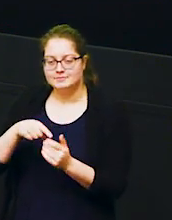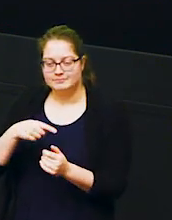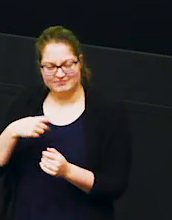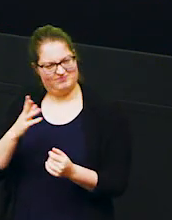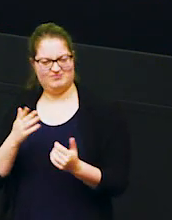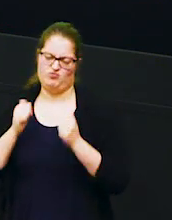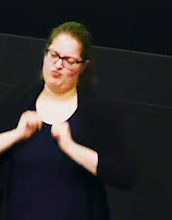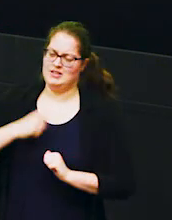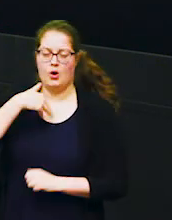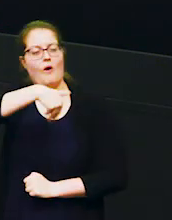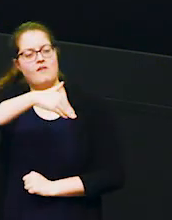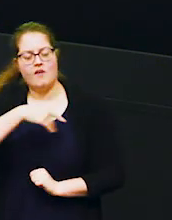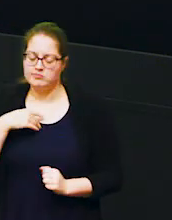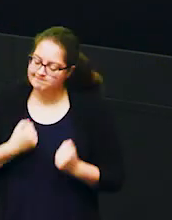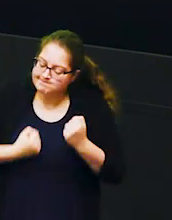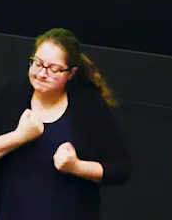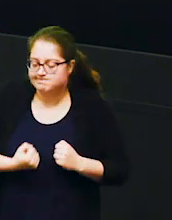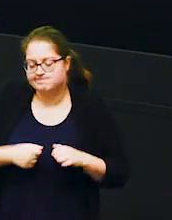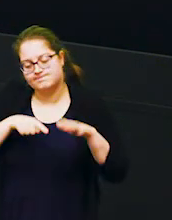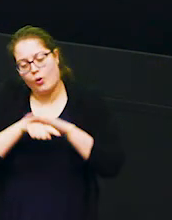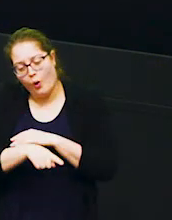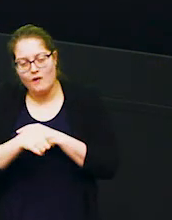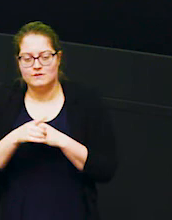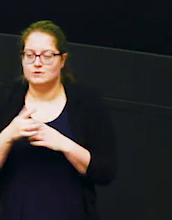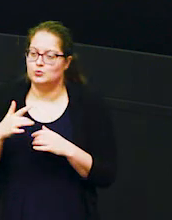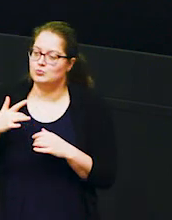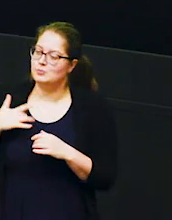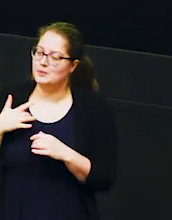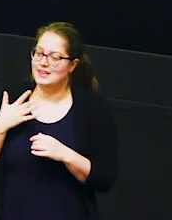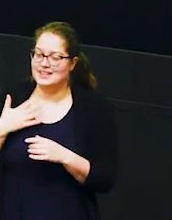off he's back into the ecosystem away from the farmland but just as he turns his back